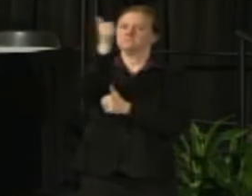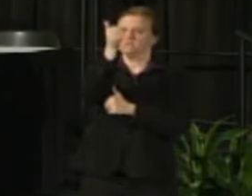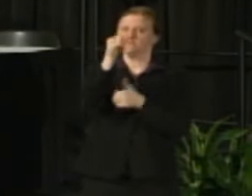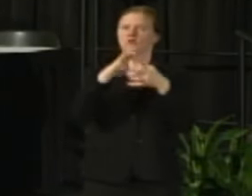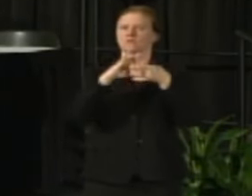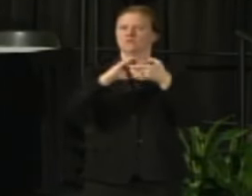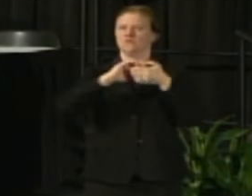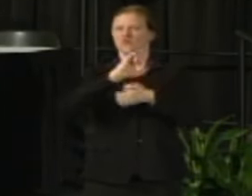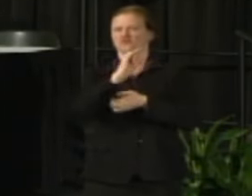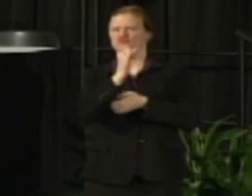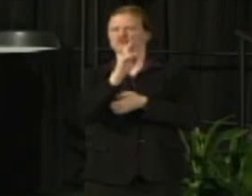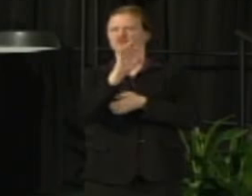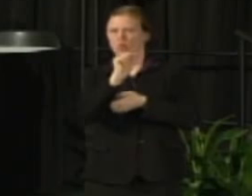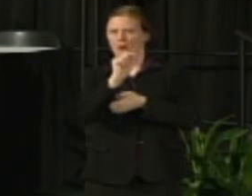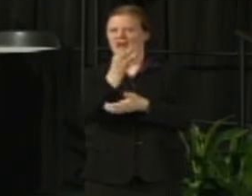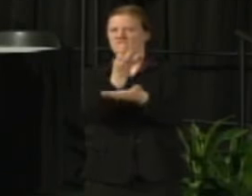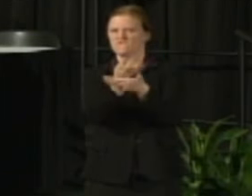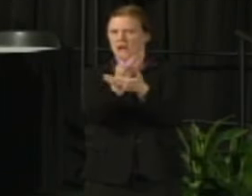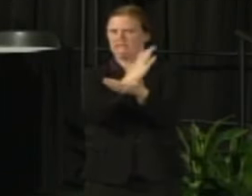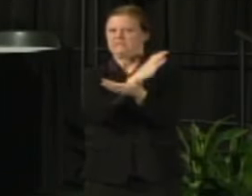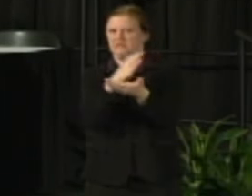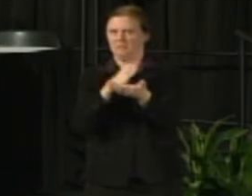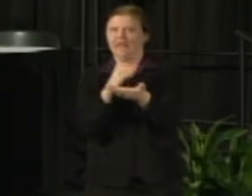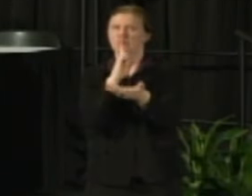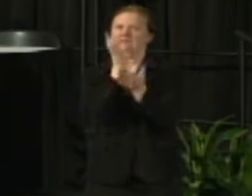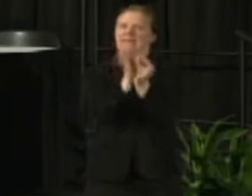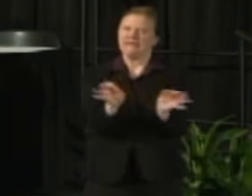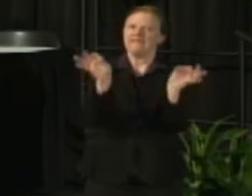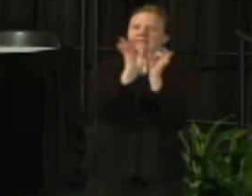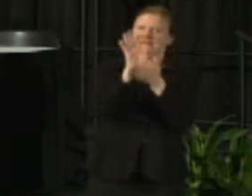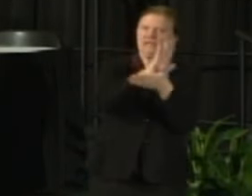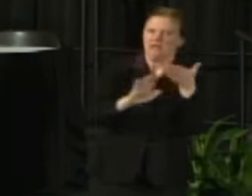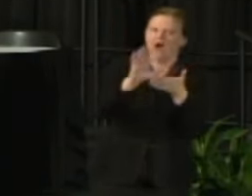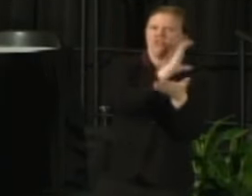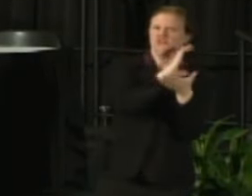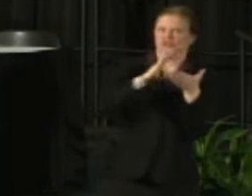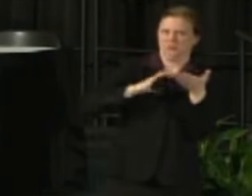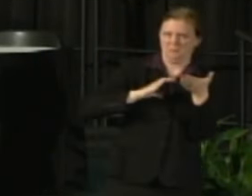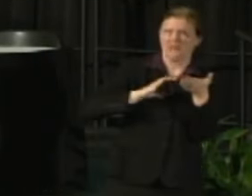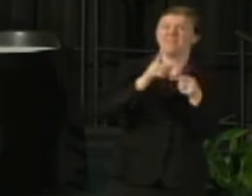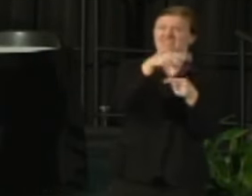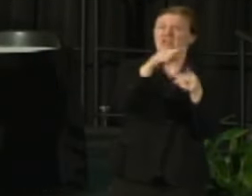These are individuals on the key college and university education committees, the leader of these groups.